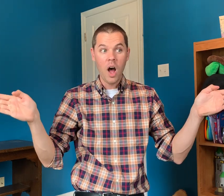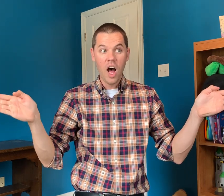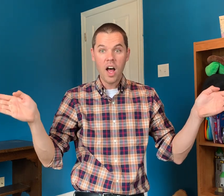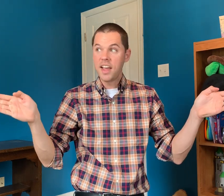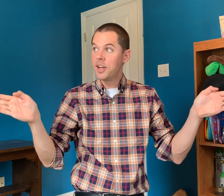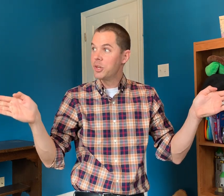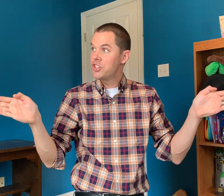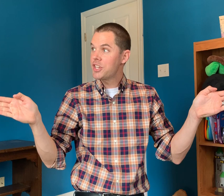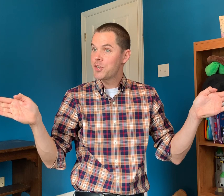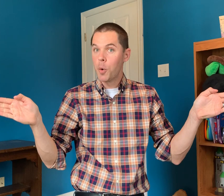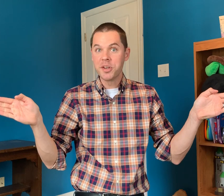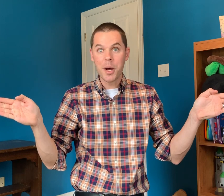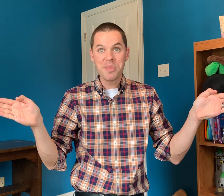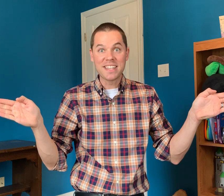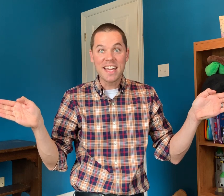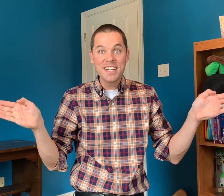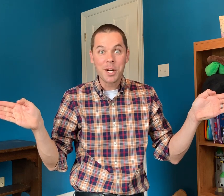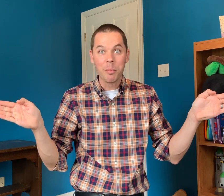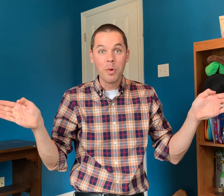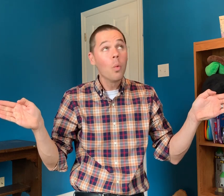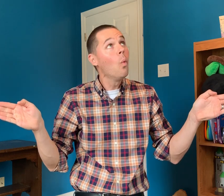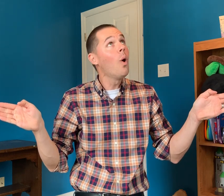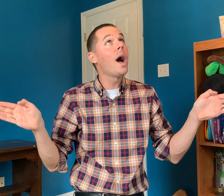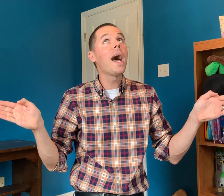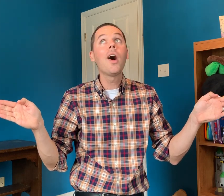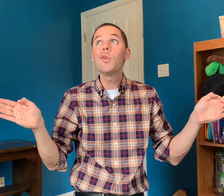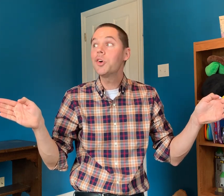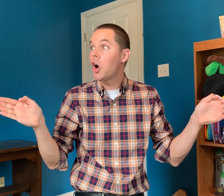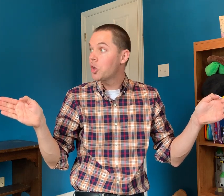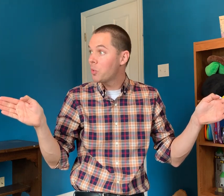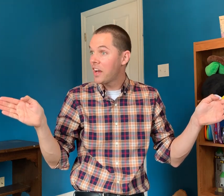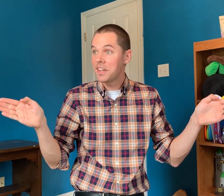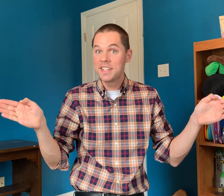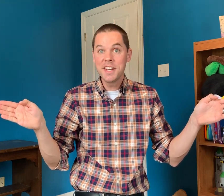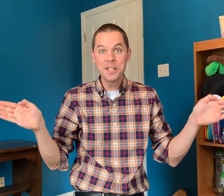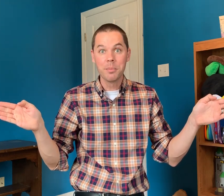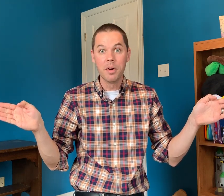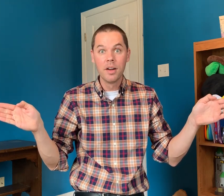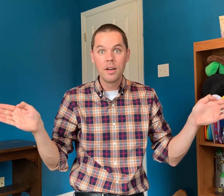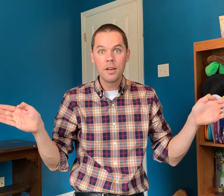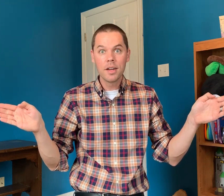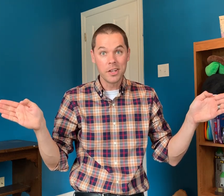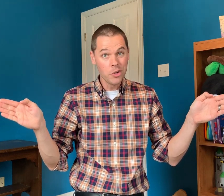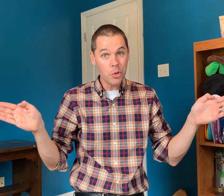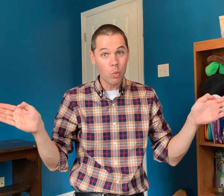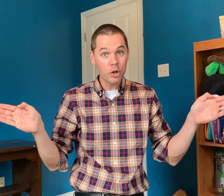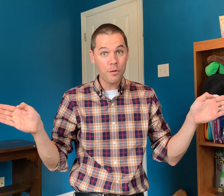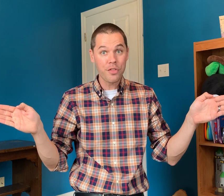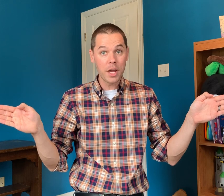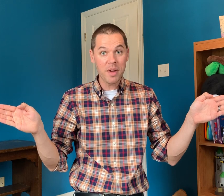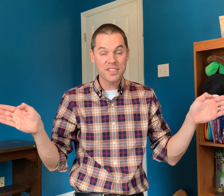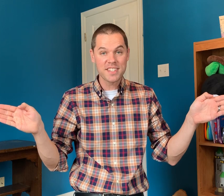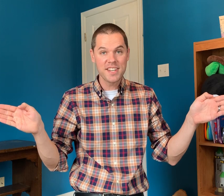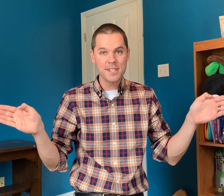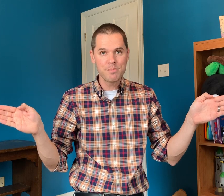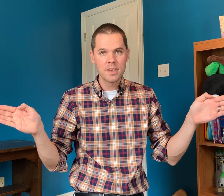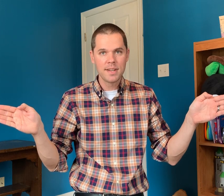(Gasp) And we just opened up the kingdom! Wow! Look all around the kingdom! And you know the wonderful thing about this kingdom?